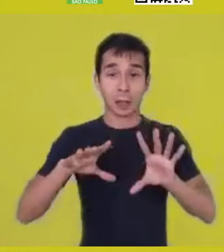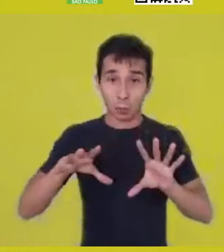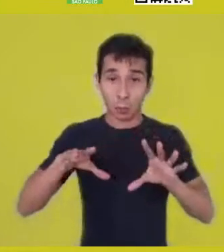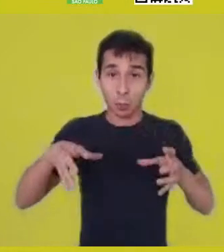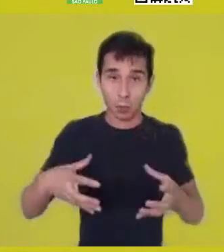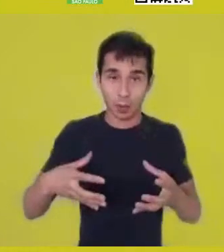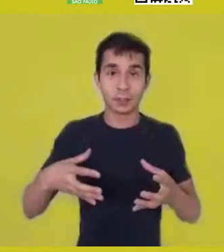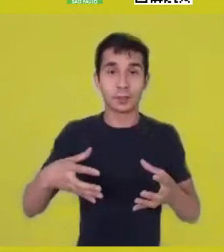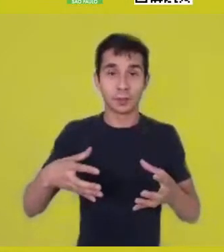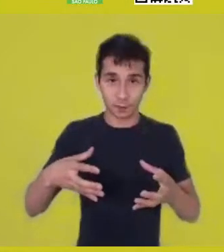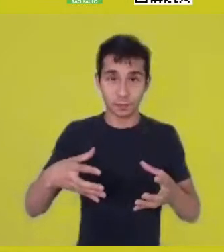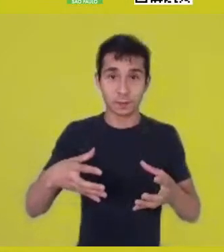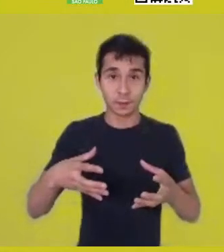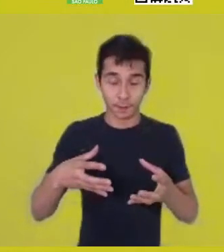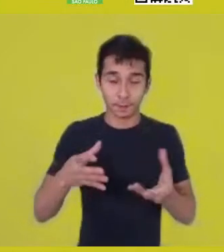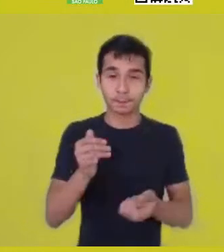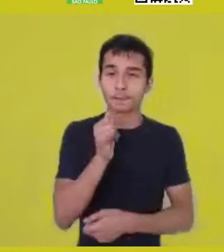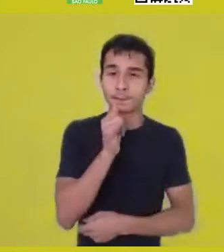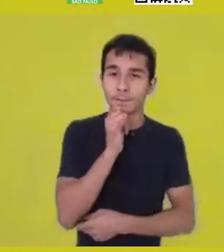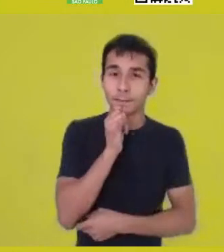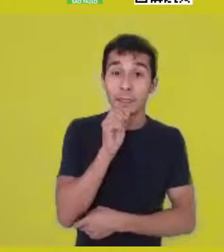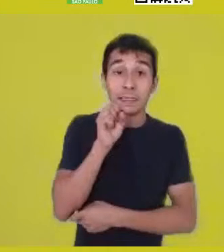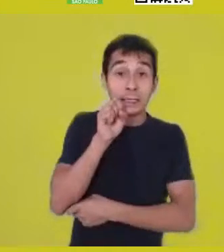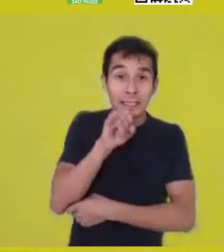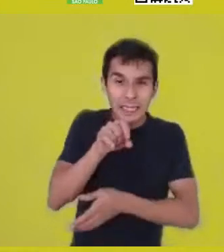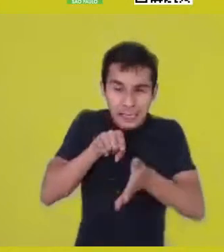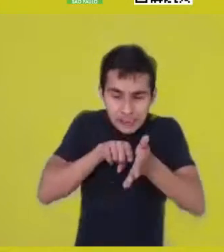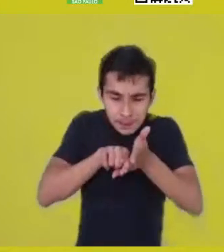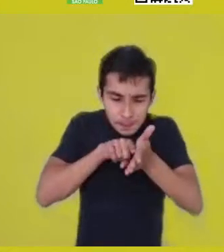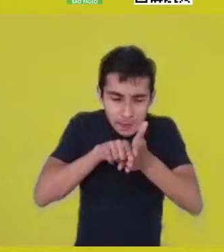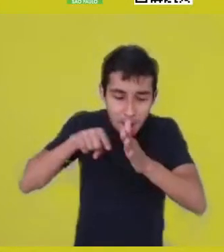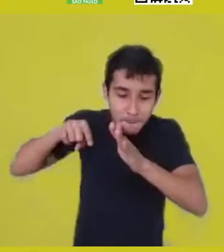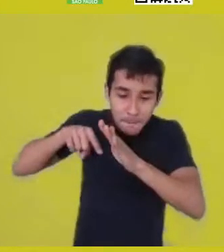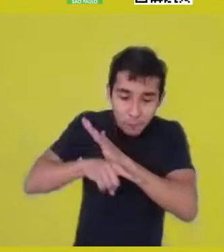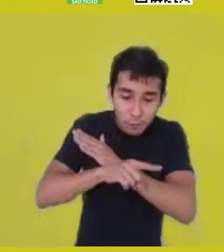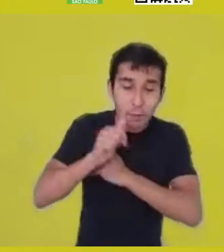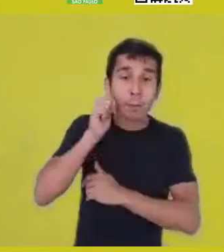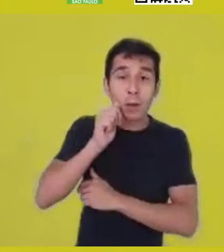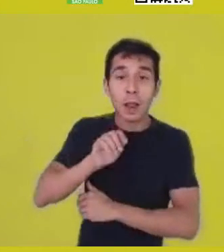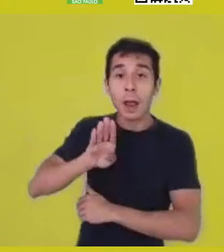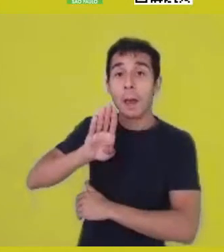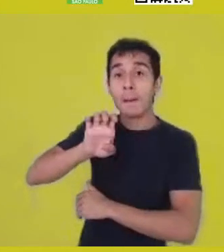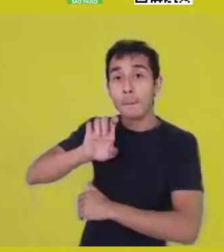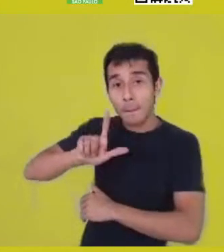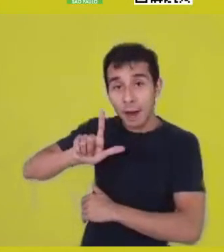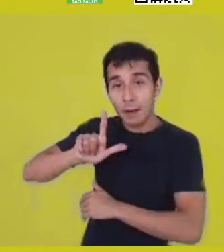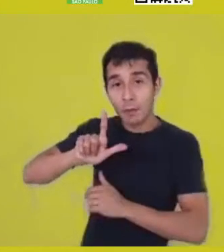If we investigate a little deeper, Bell Hooks herself, in “Black Looks”,